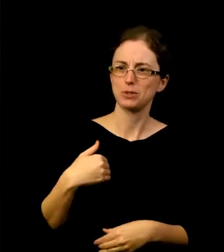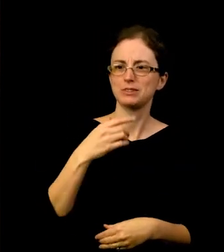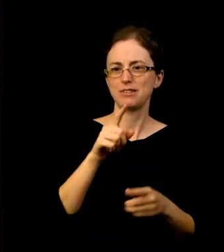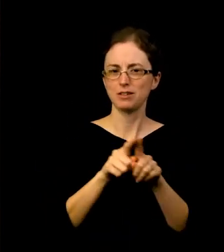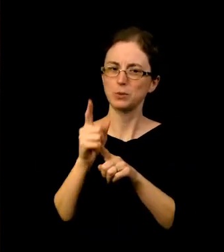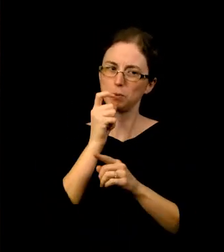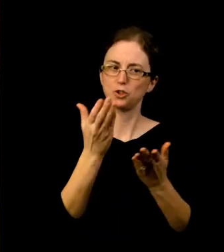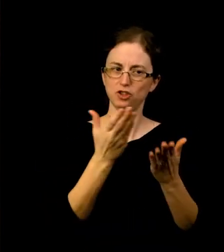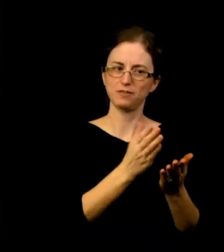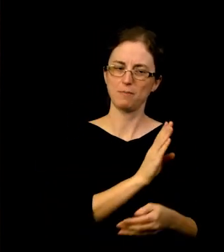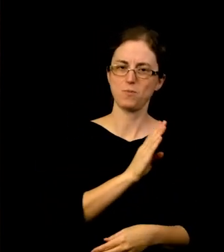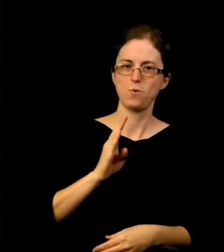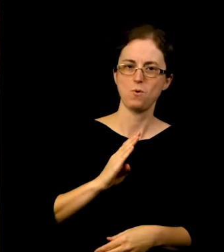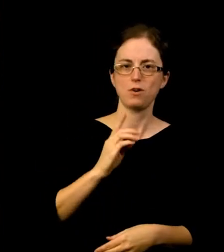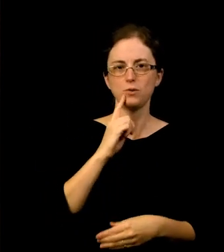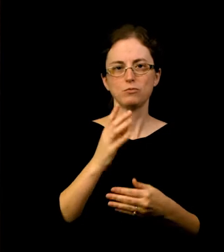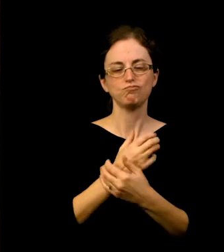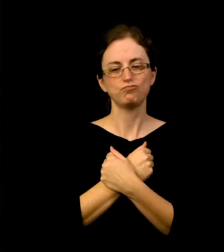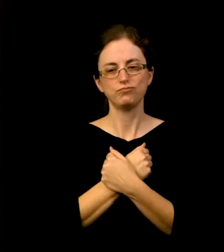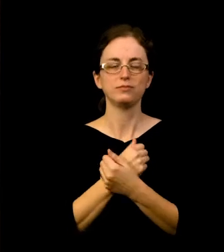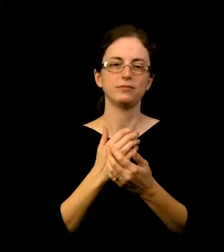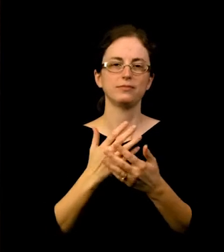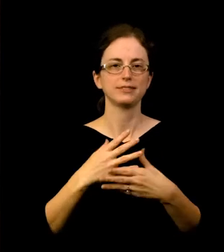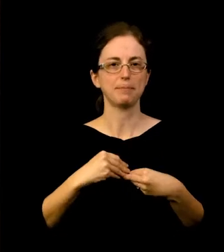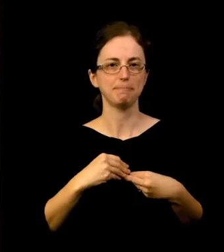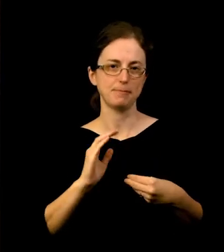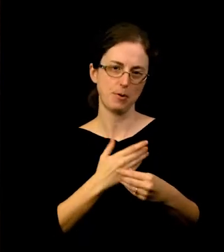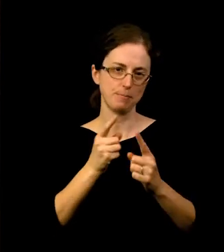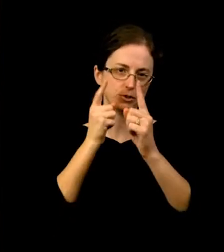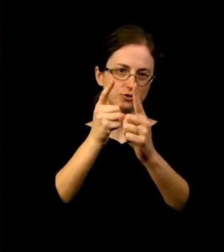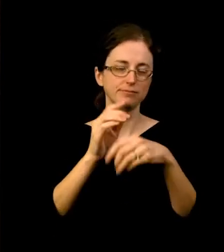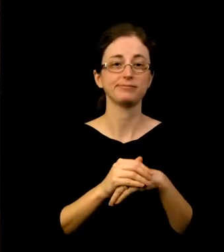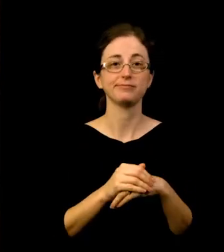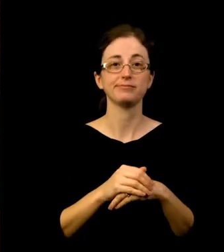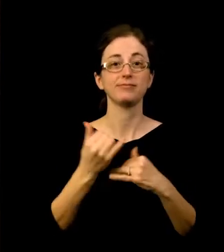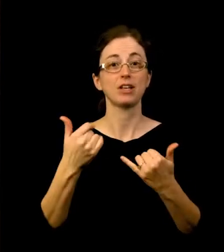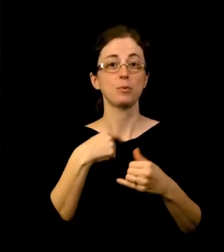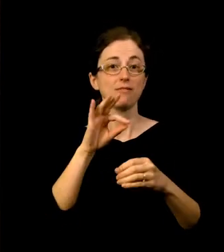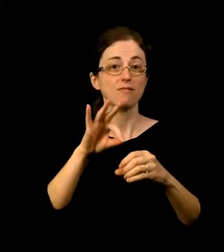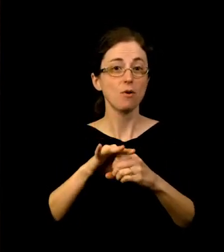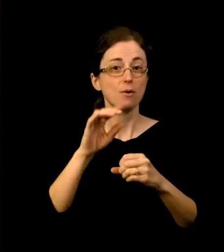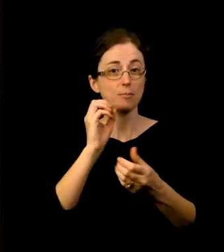Tonight we’ll be voting to approve an incoming slate of trustees, two who are new to the board —